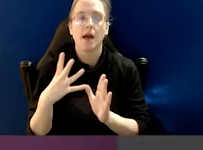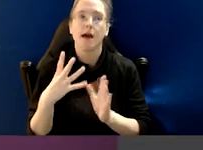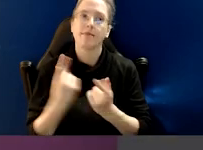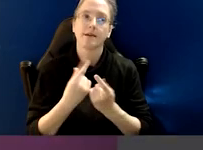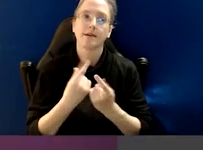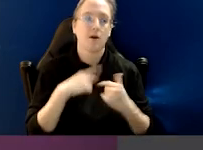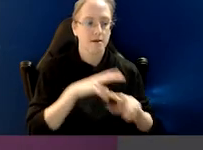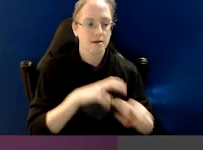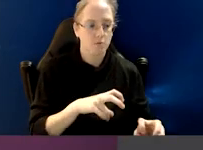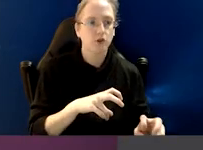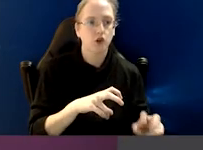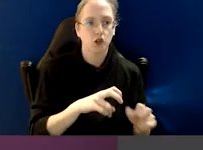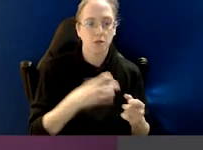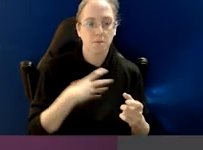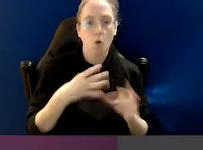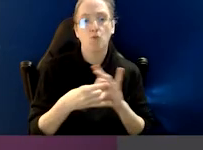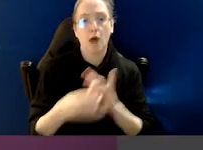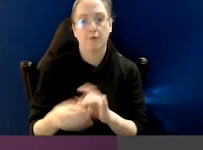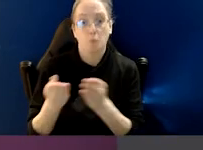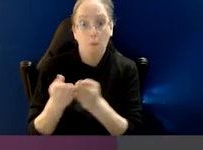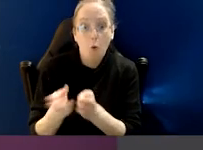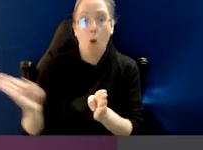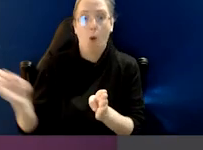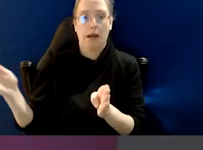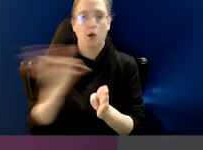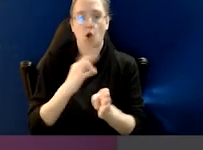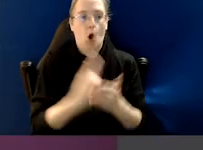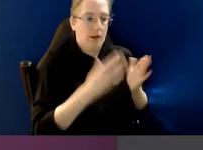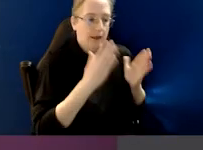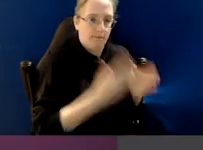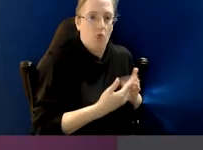to a much broader audience than simply that agency.